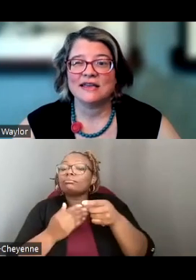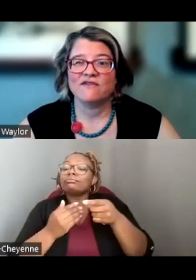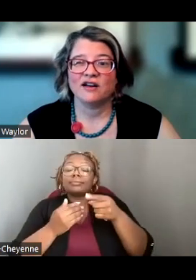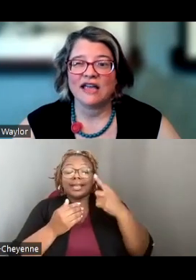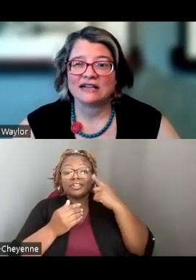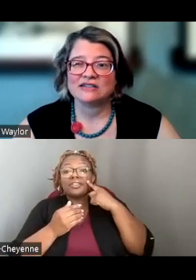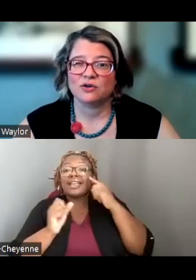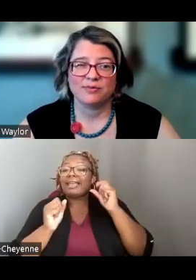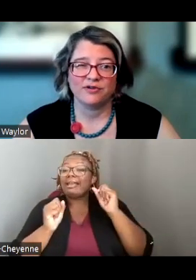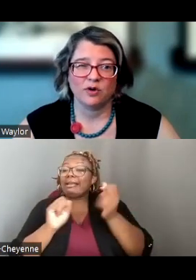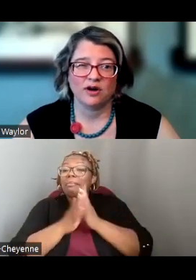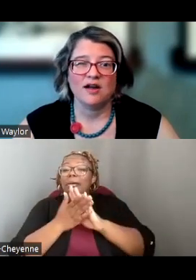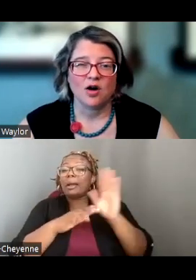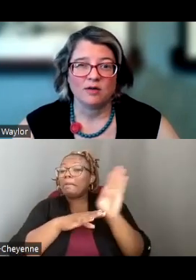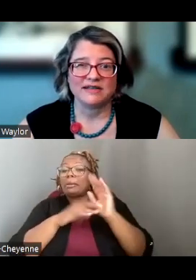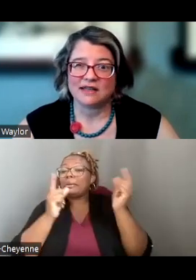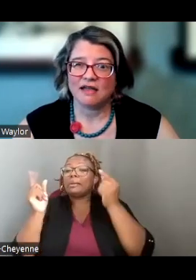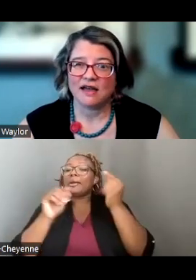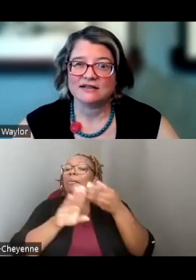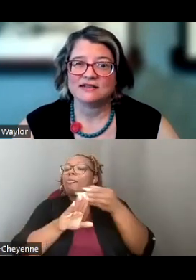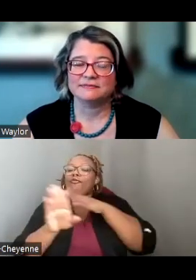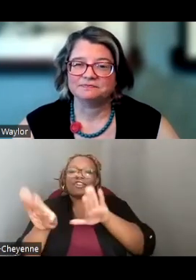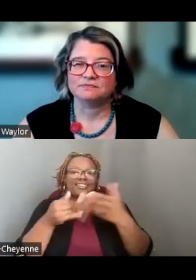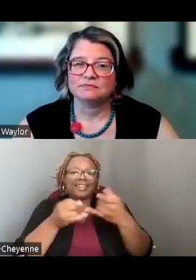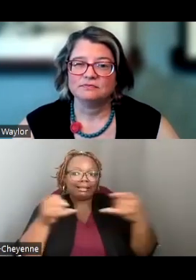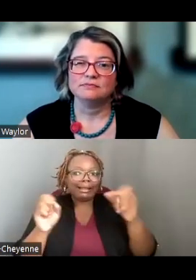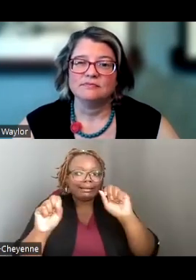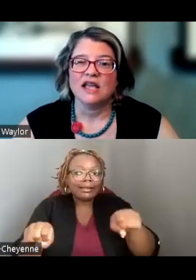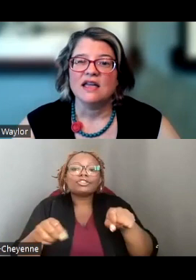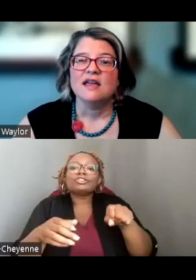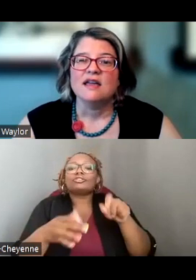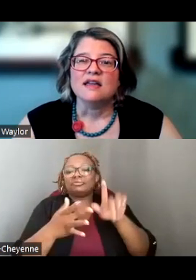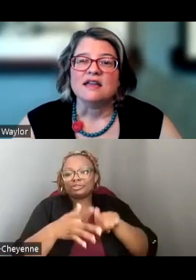GET VERY HECTIC RIGHT BEFORE OUR BIG DEADLINES.